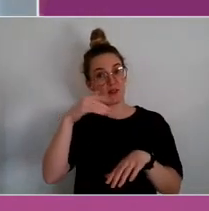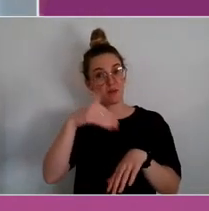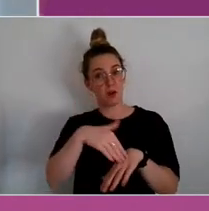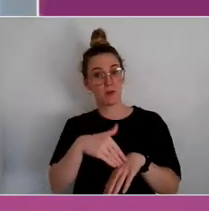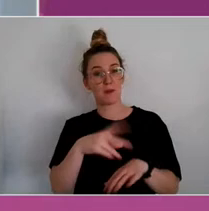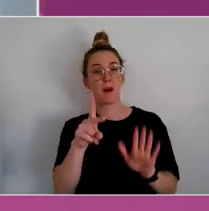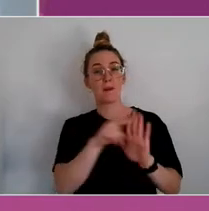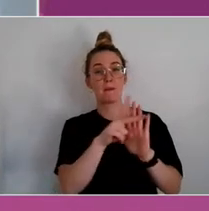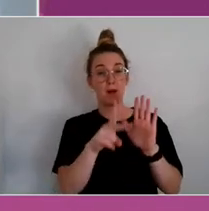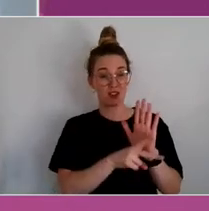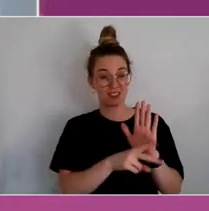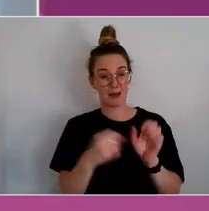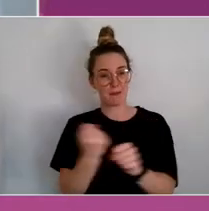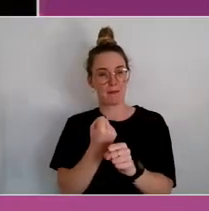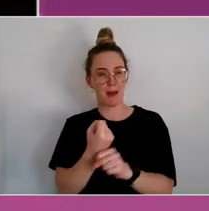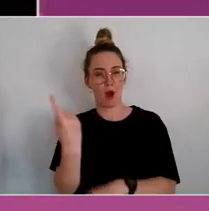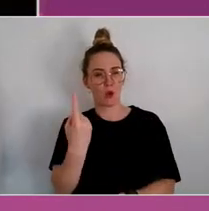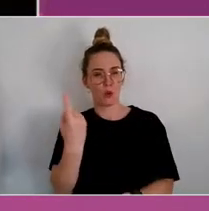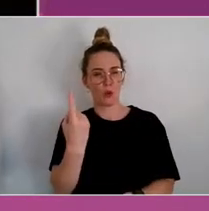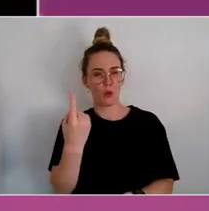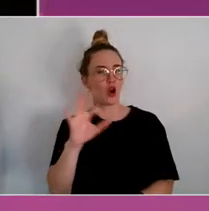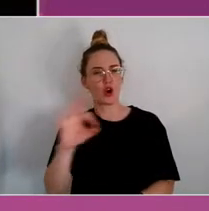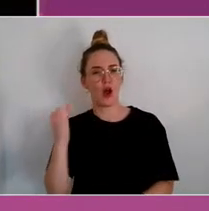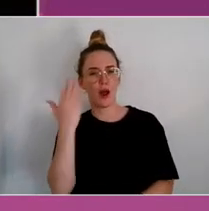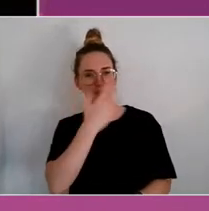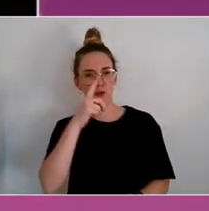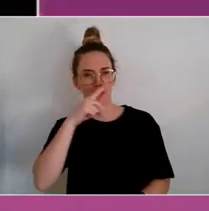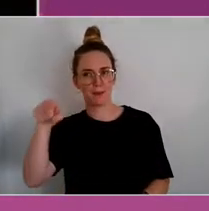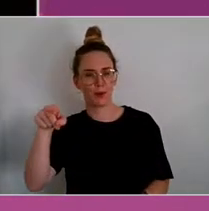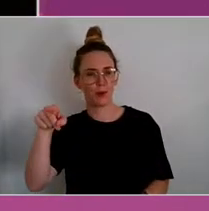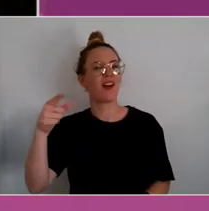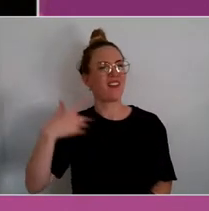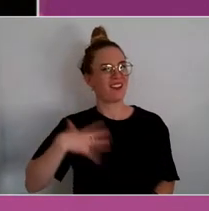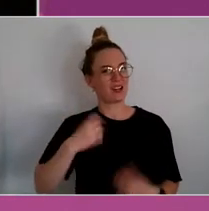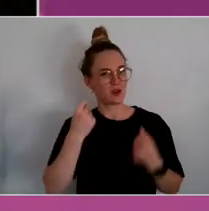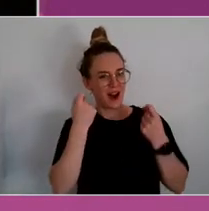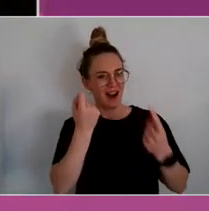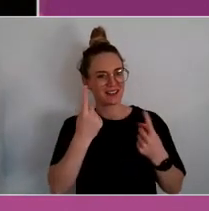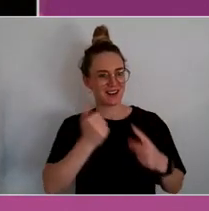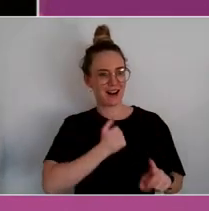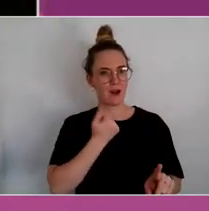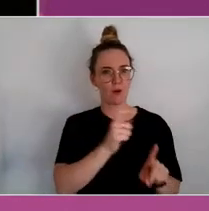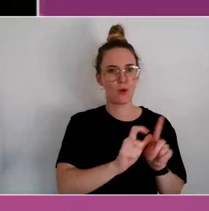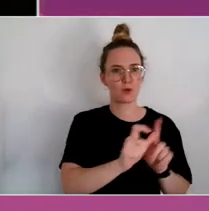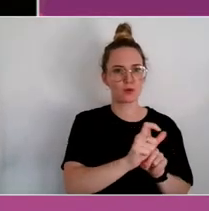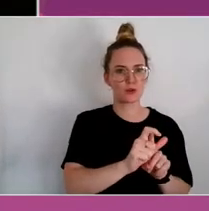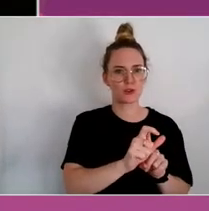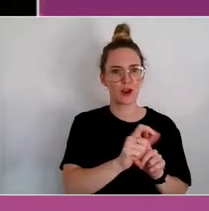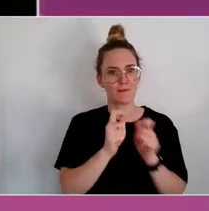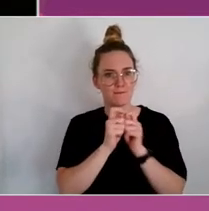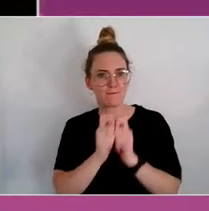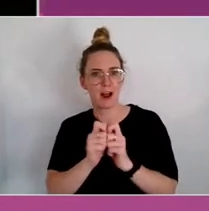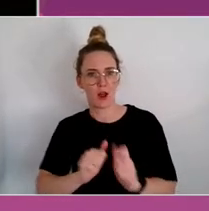They have to understand and value culture to ensure that the policies that they make